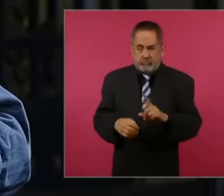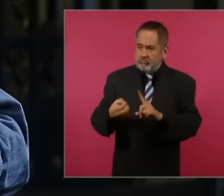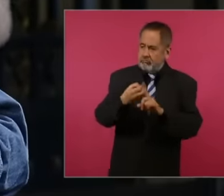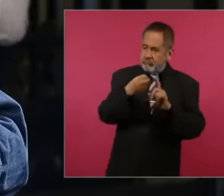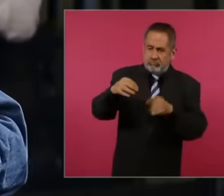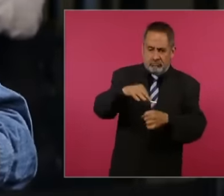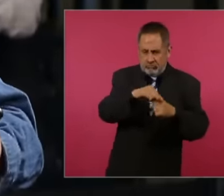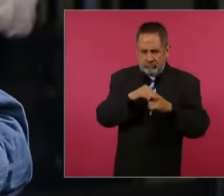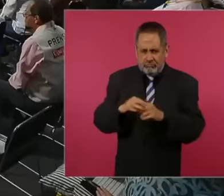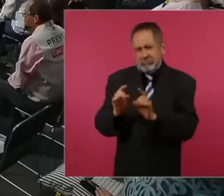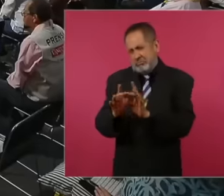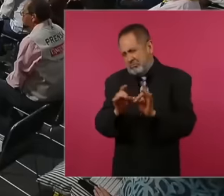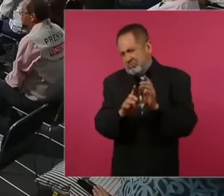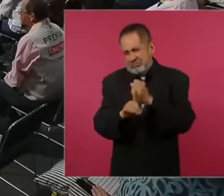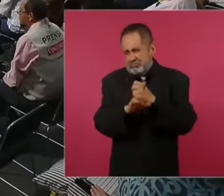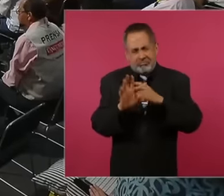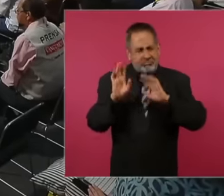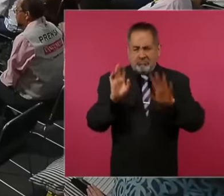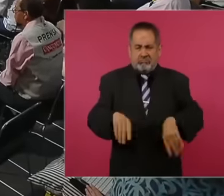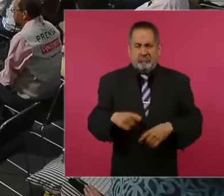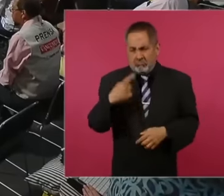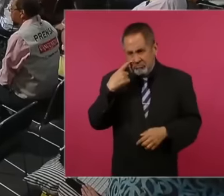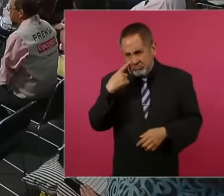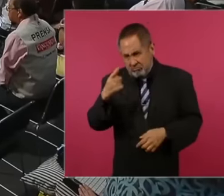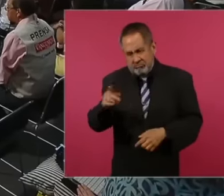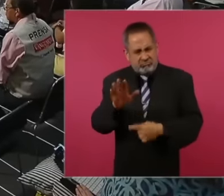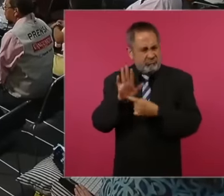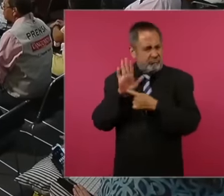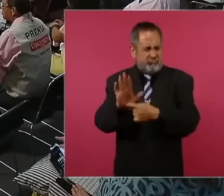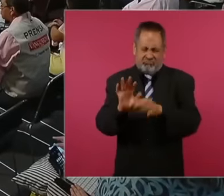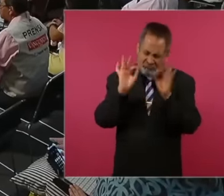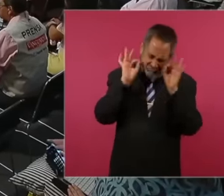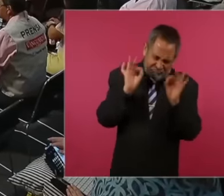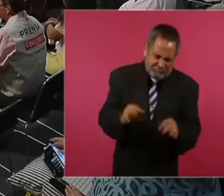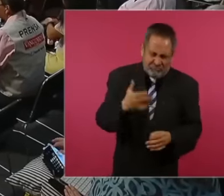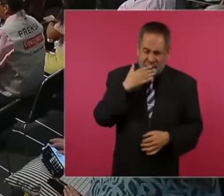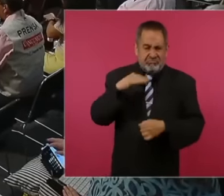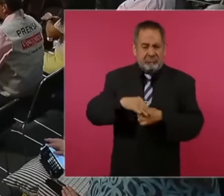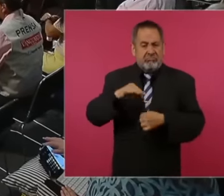all its problems but really here the Mexicans were the ones who gave the Guideline